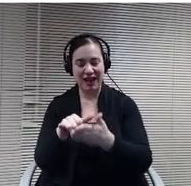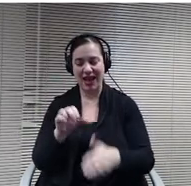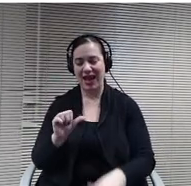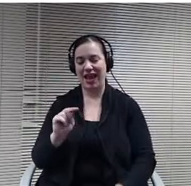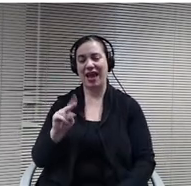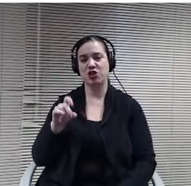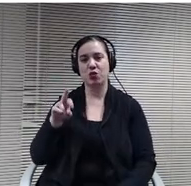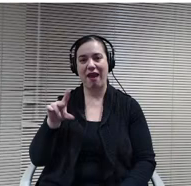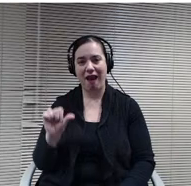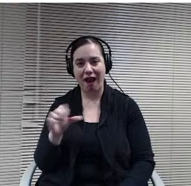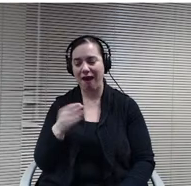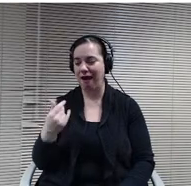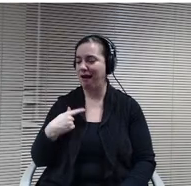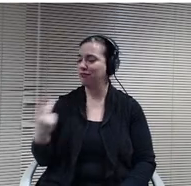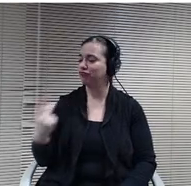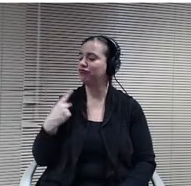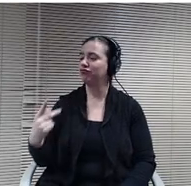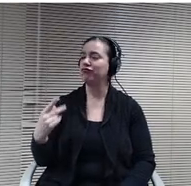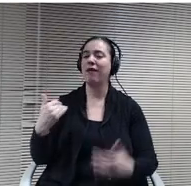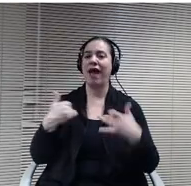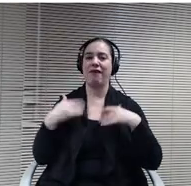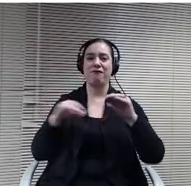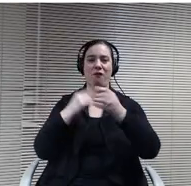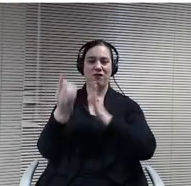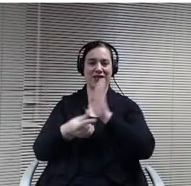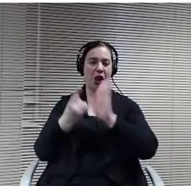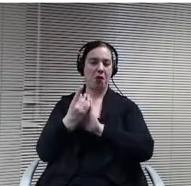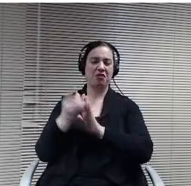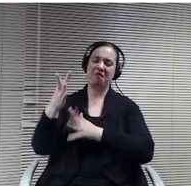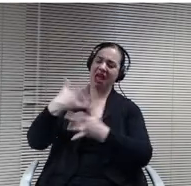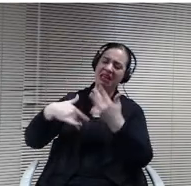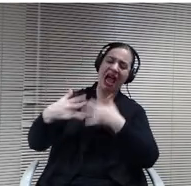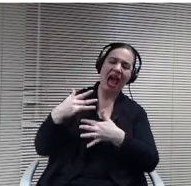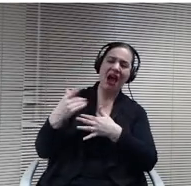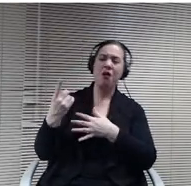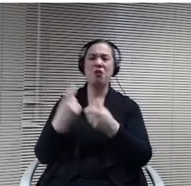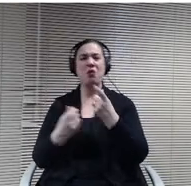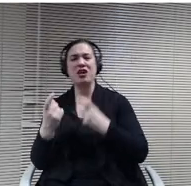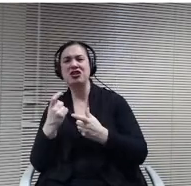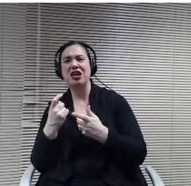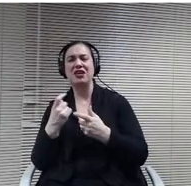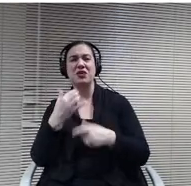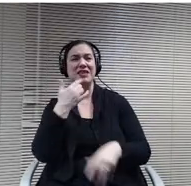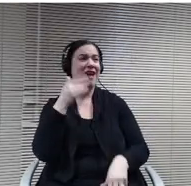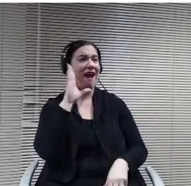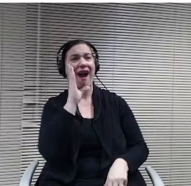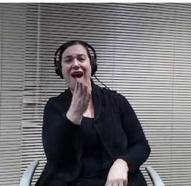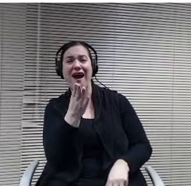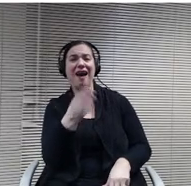Sometimes they have questions, sometimes they just come and say I just wanted to say hi. So it's fun to get a chance to connect